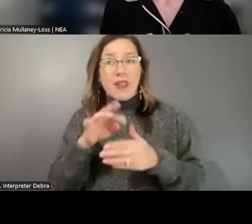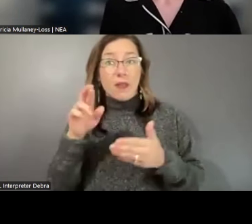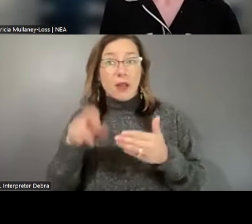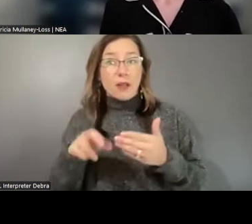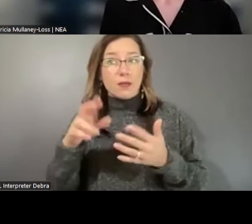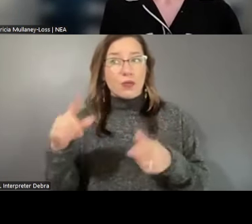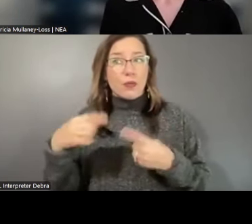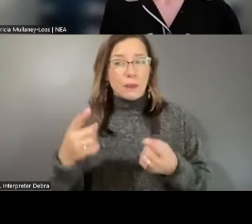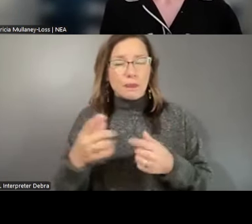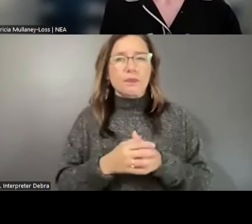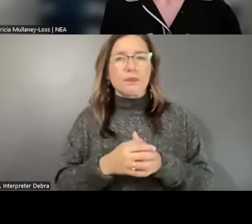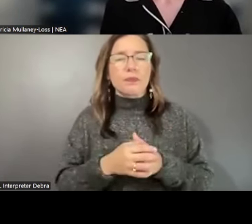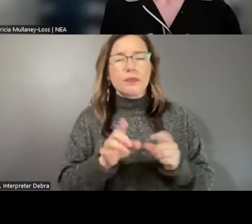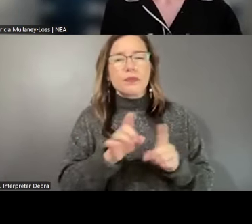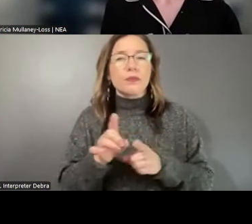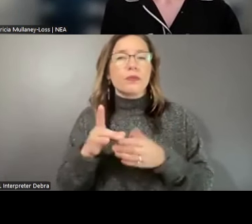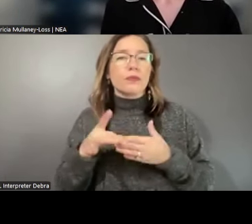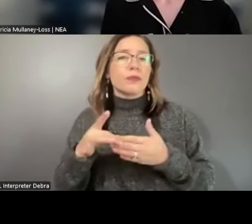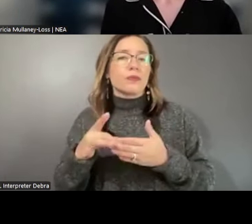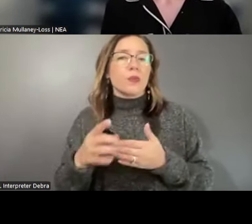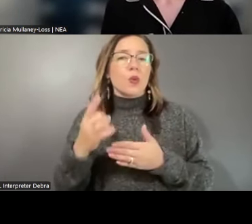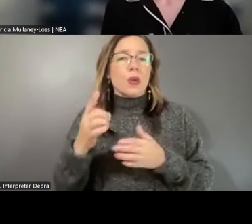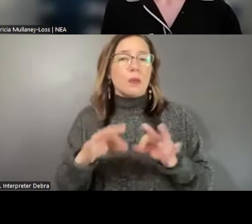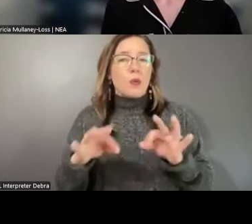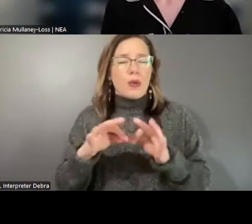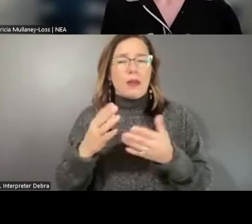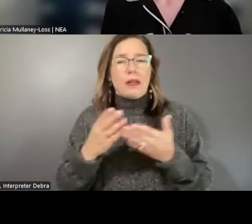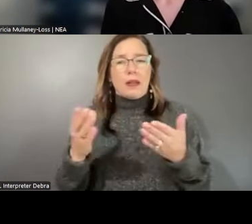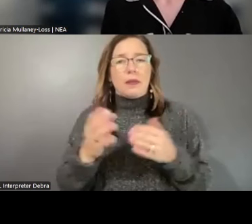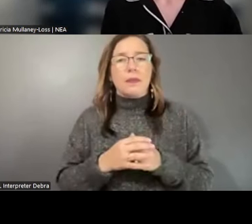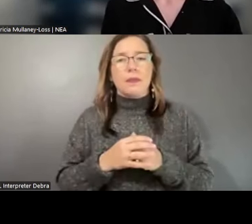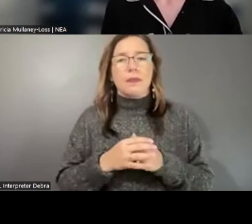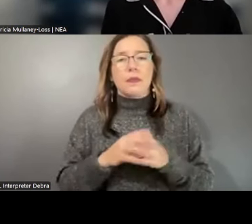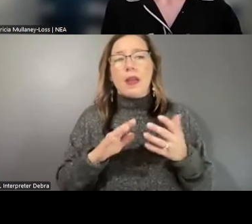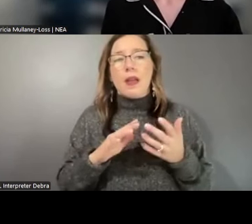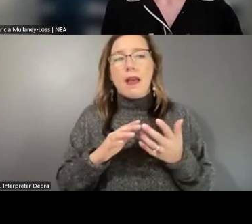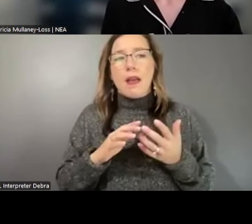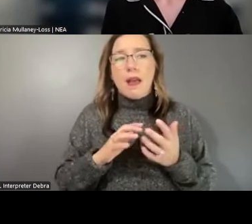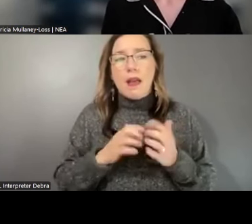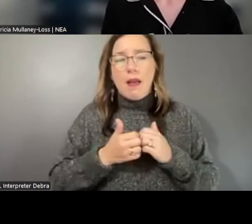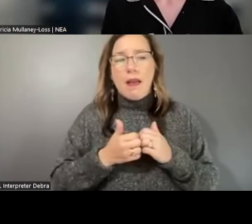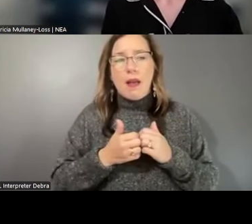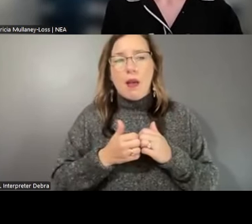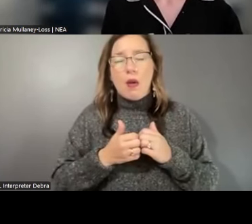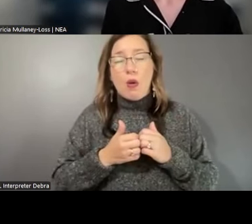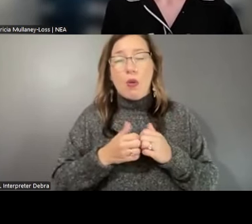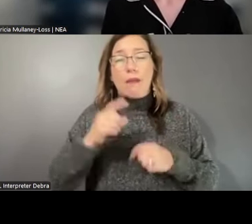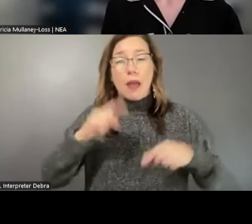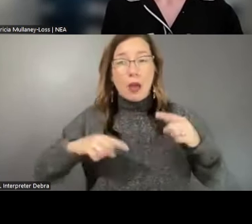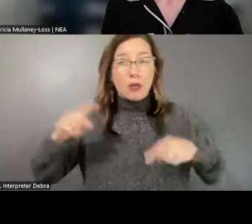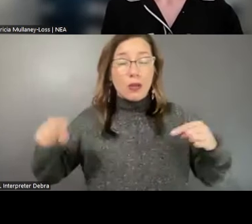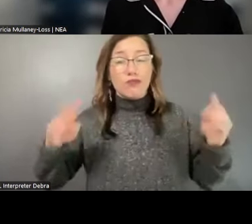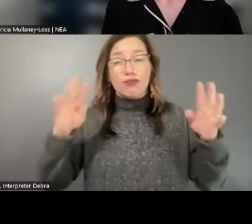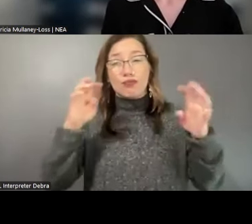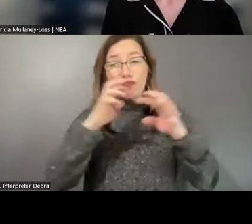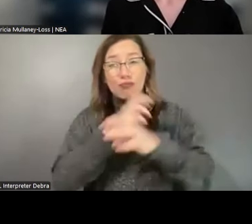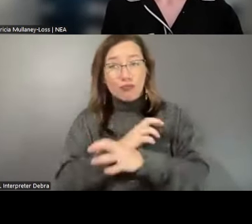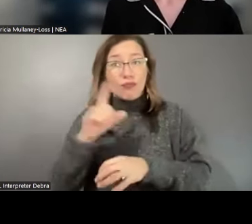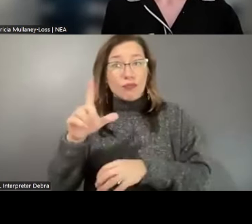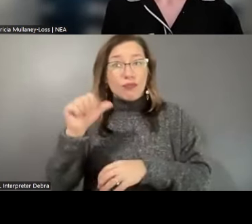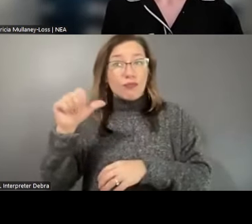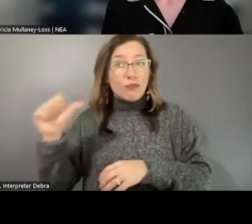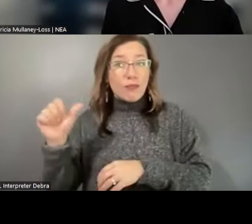also be guided by one key insight, which is how truly varied and complex the LAA landscape is,